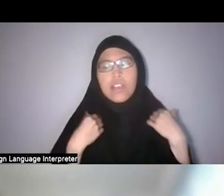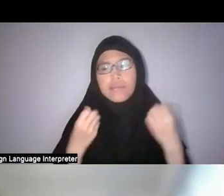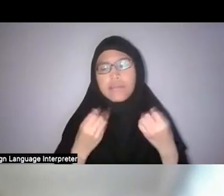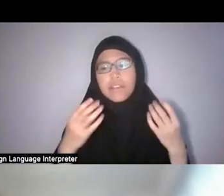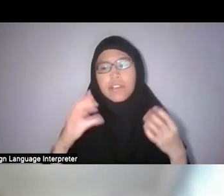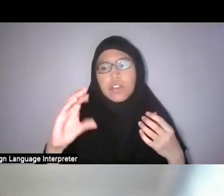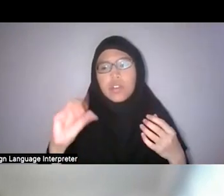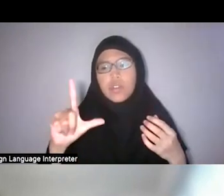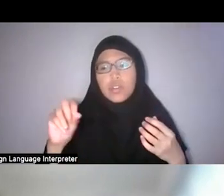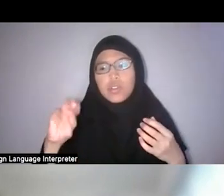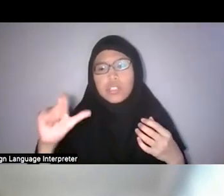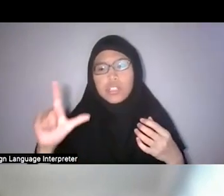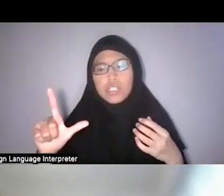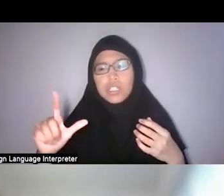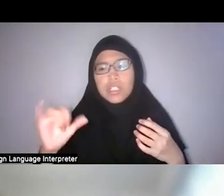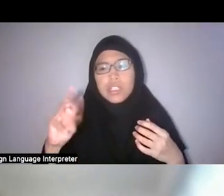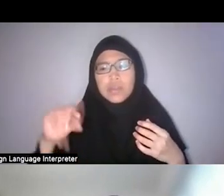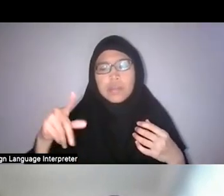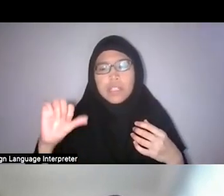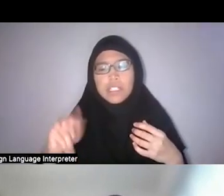like the “English garden” and all that.